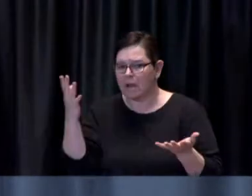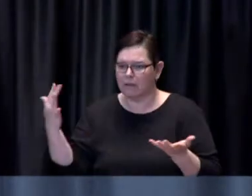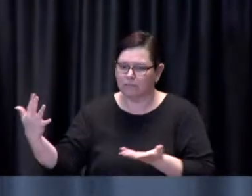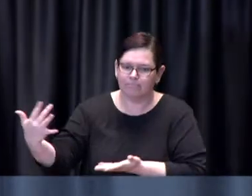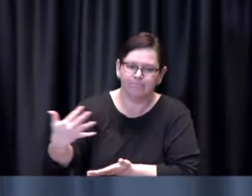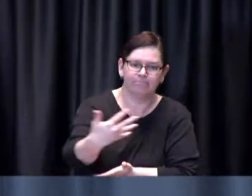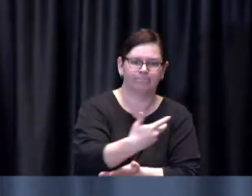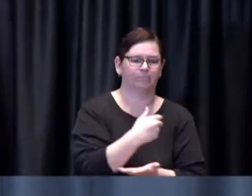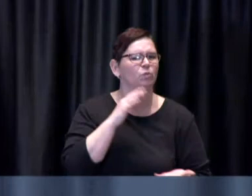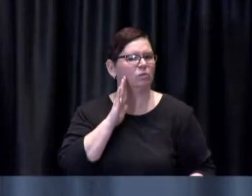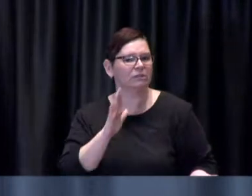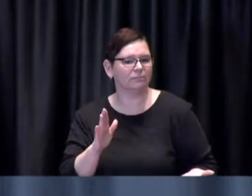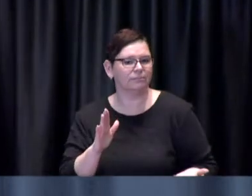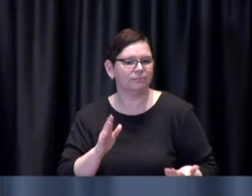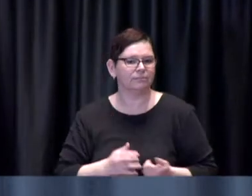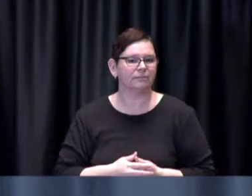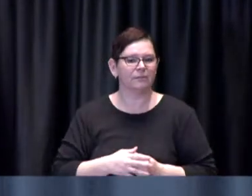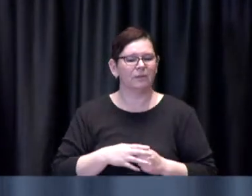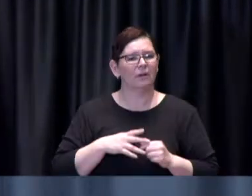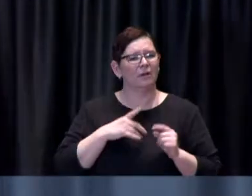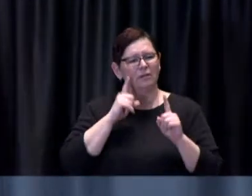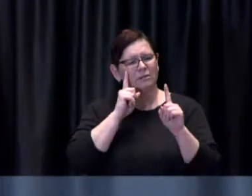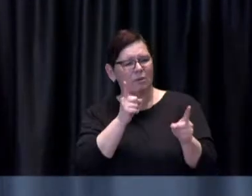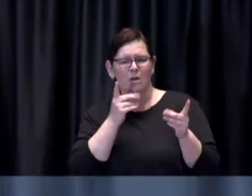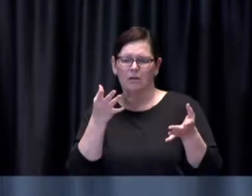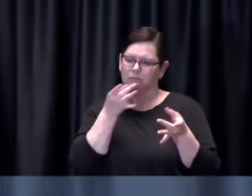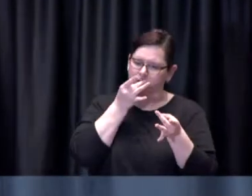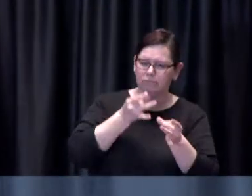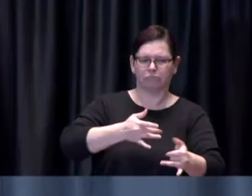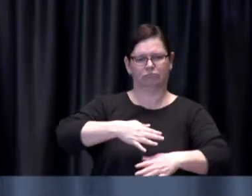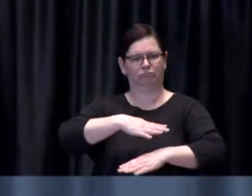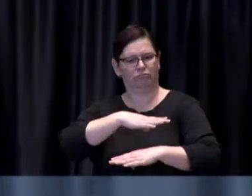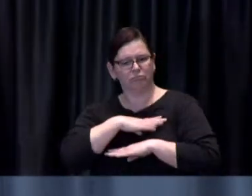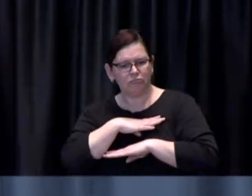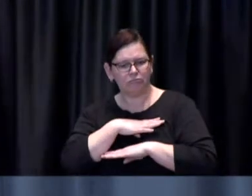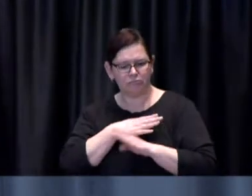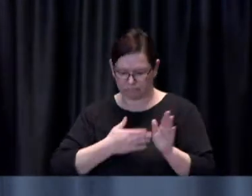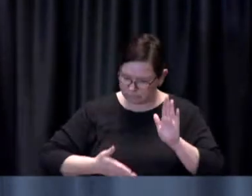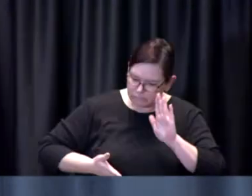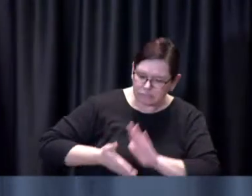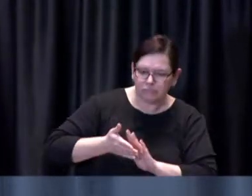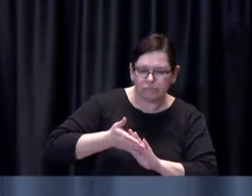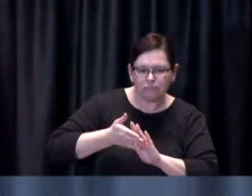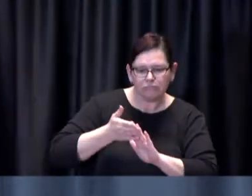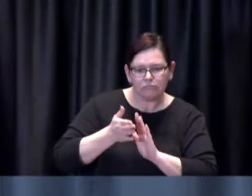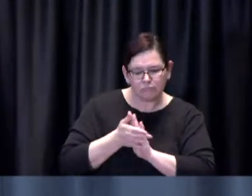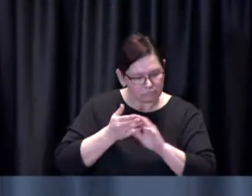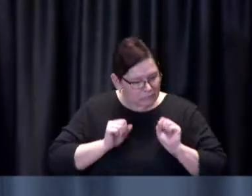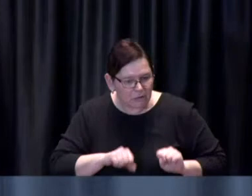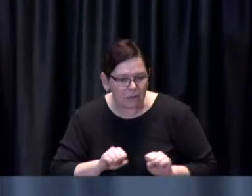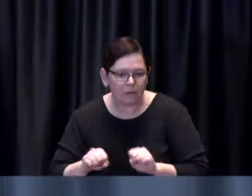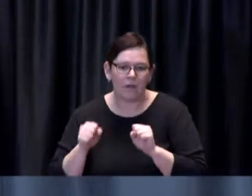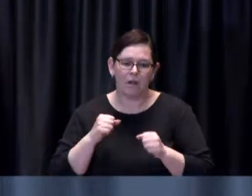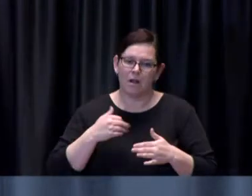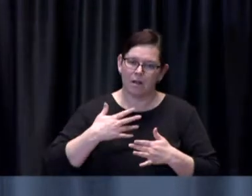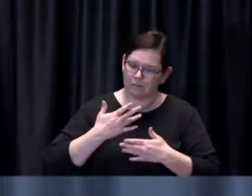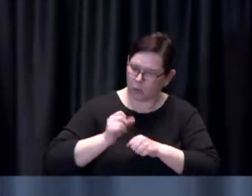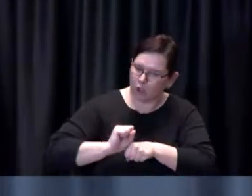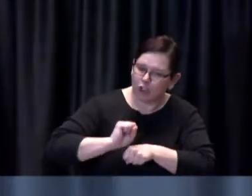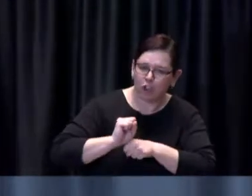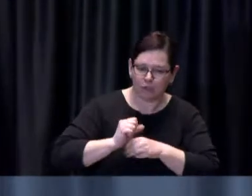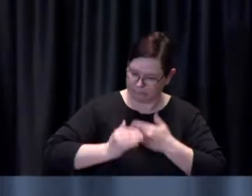out effective and efficient means within our city-operated clinics so work underway more to come.